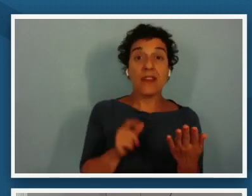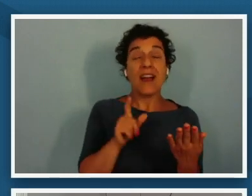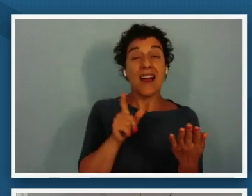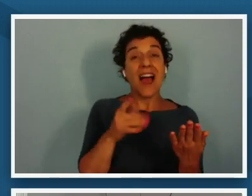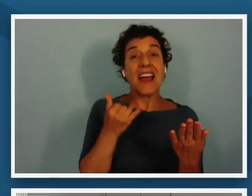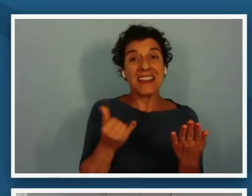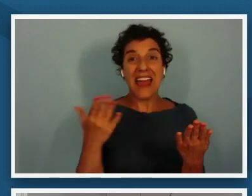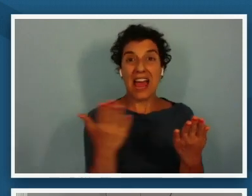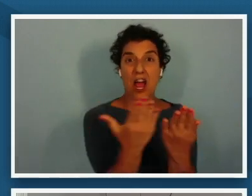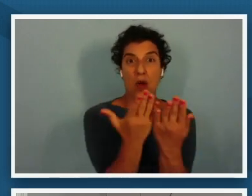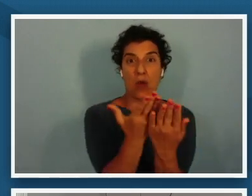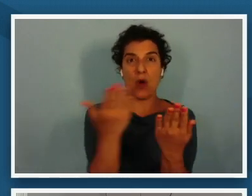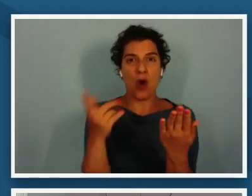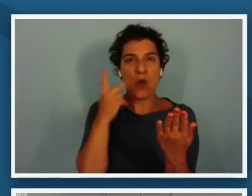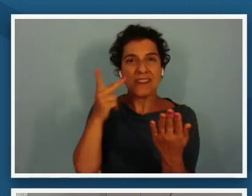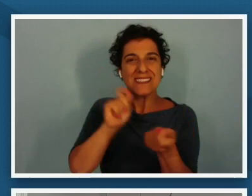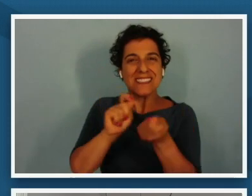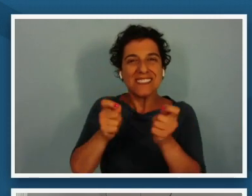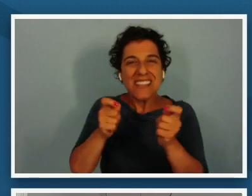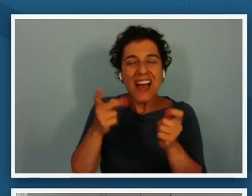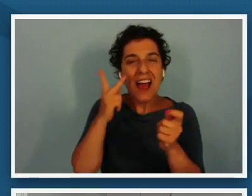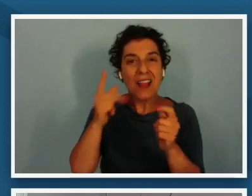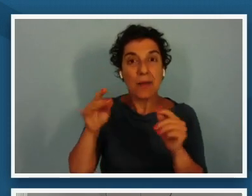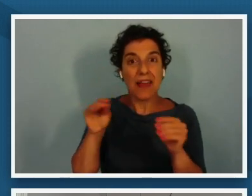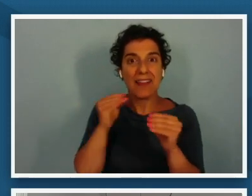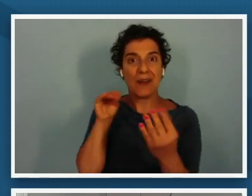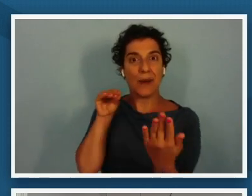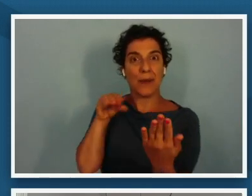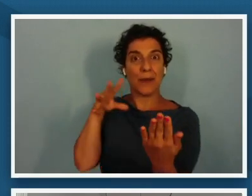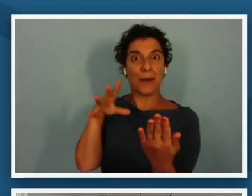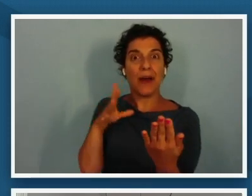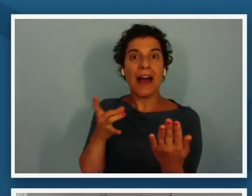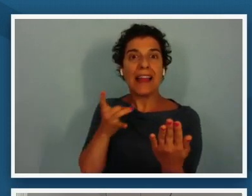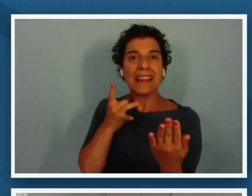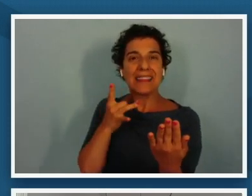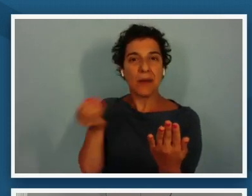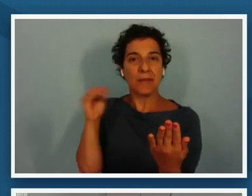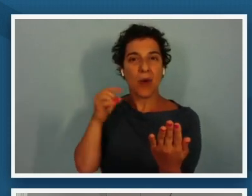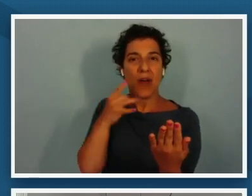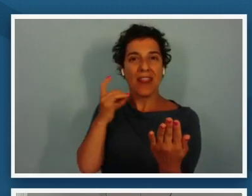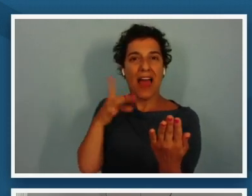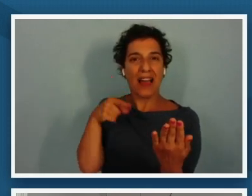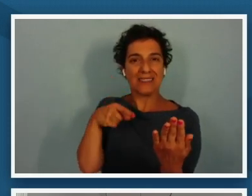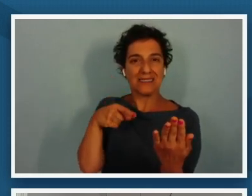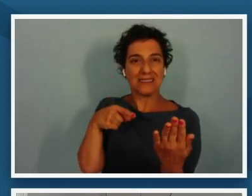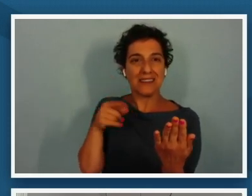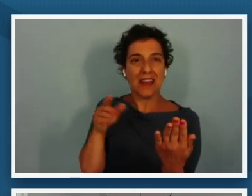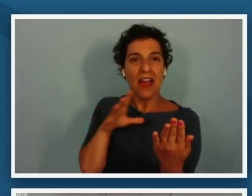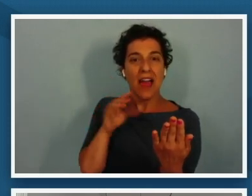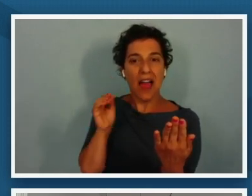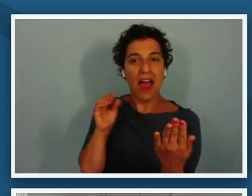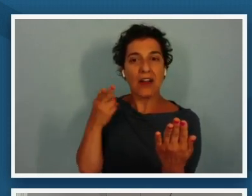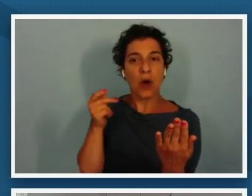you can see all of the details that homer included and we'll actually be